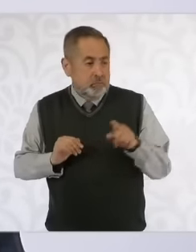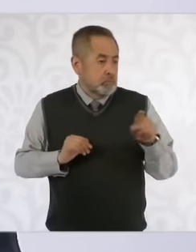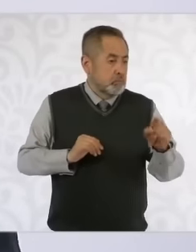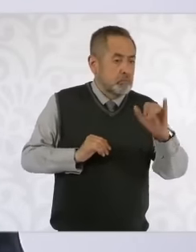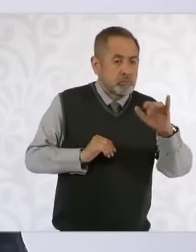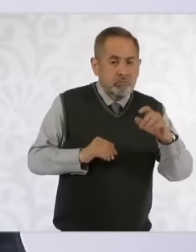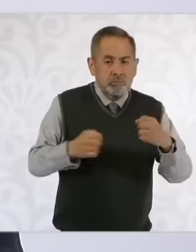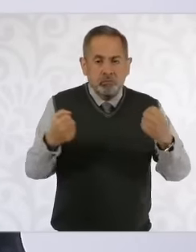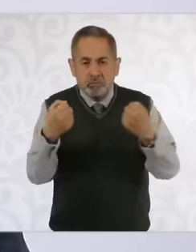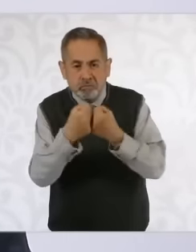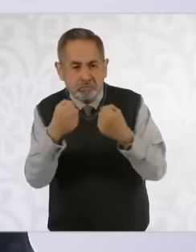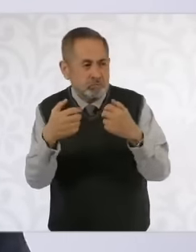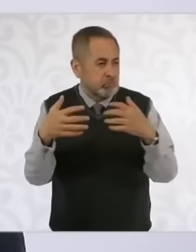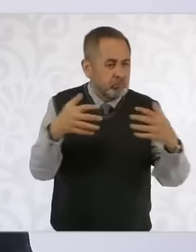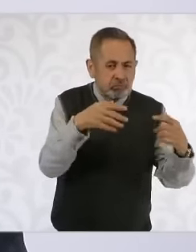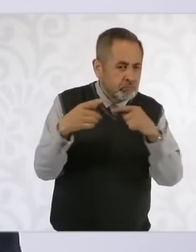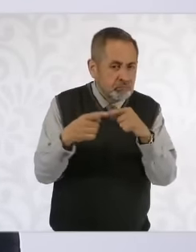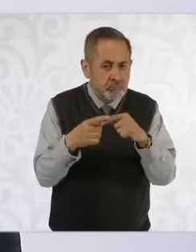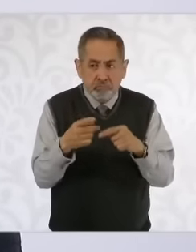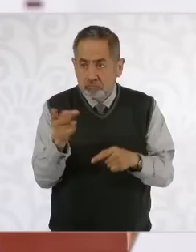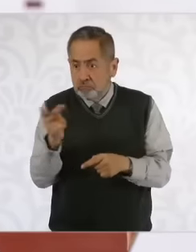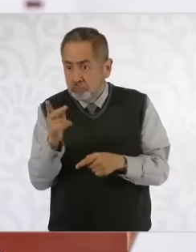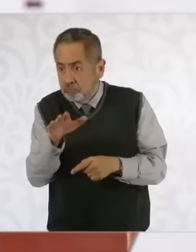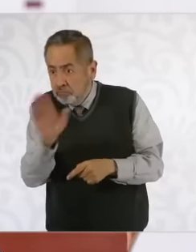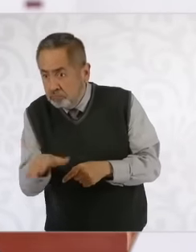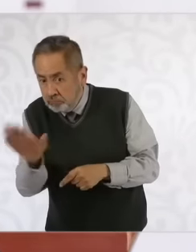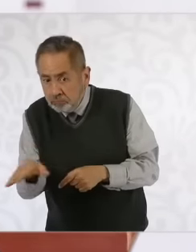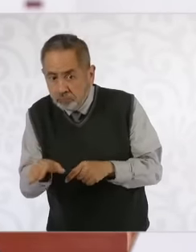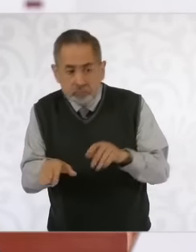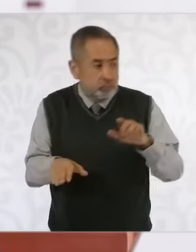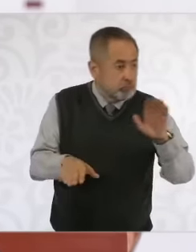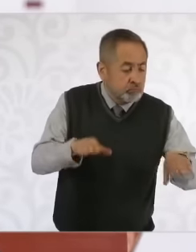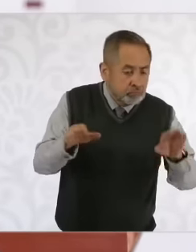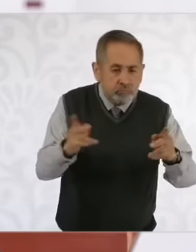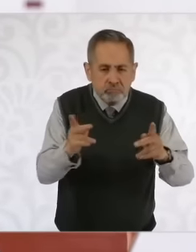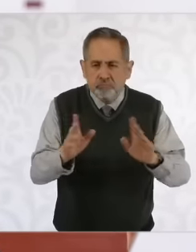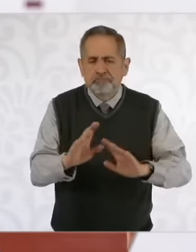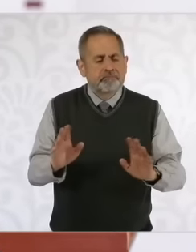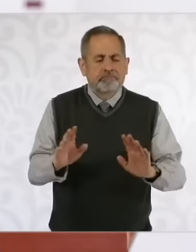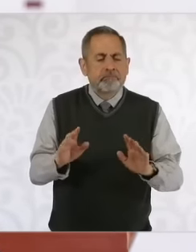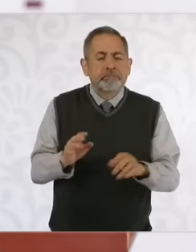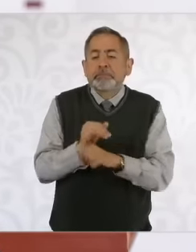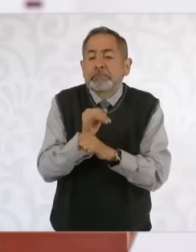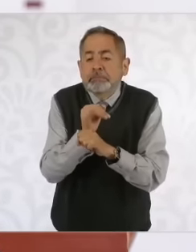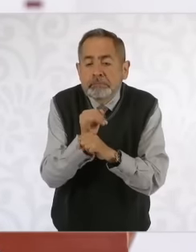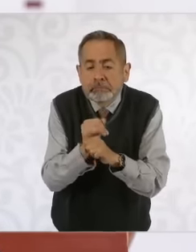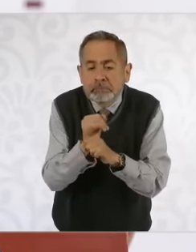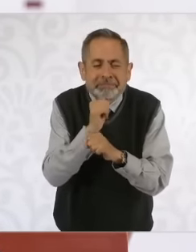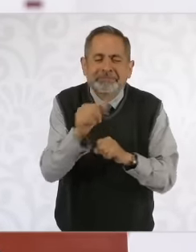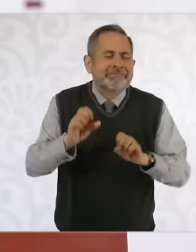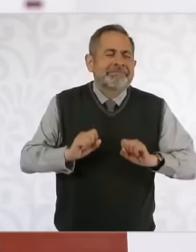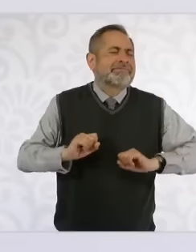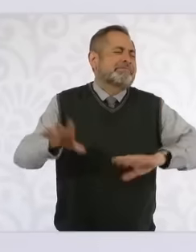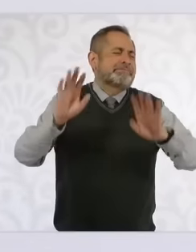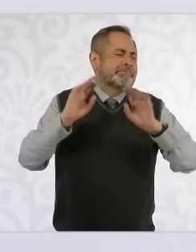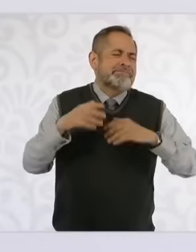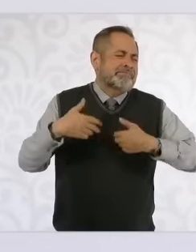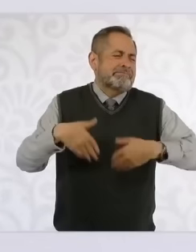casualties on the part of both parties that has not been initiated. immediately,